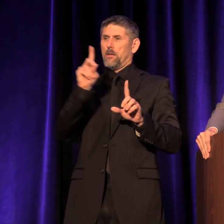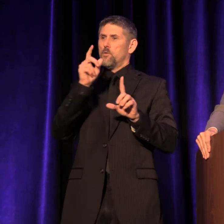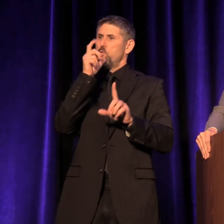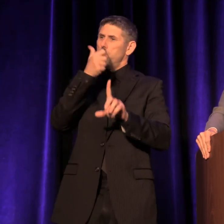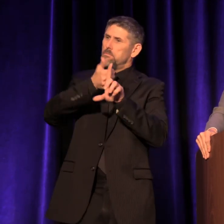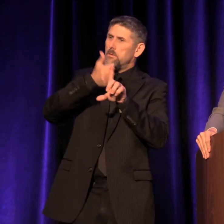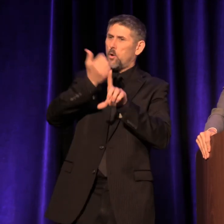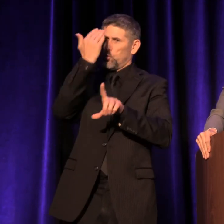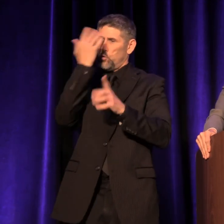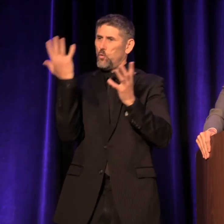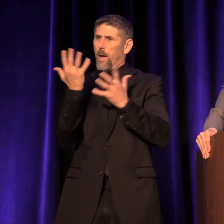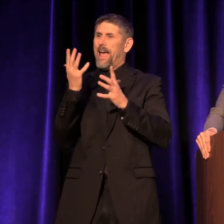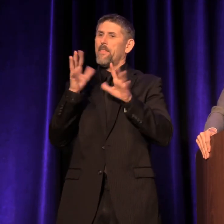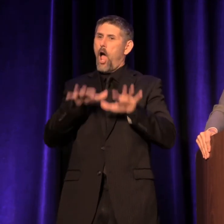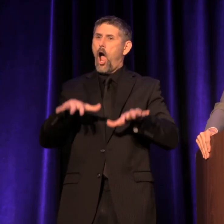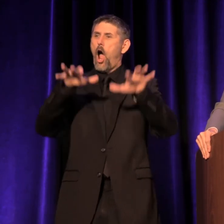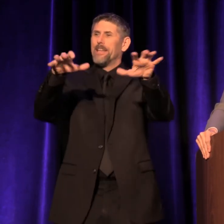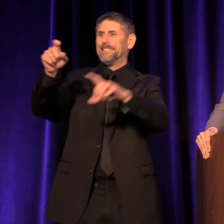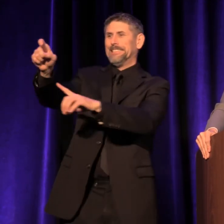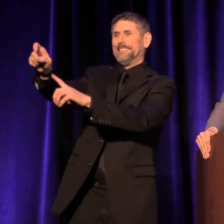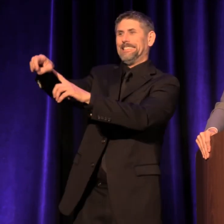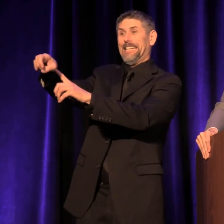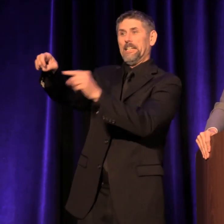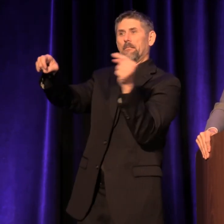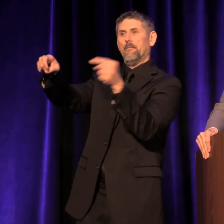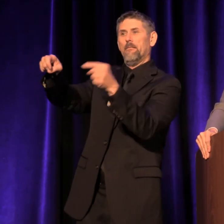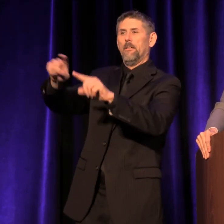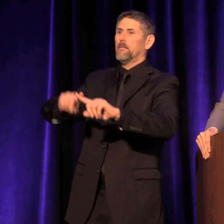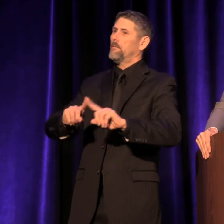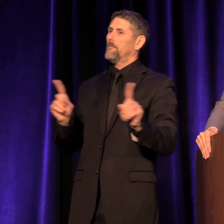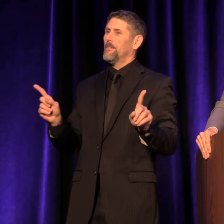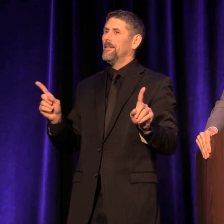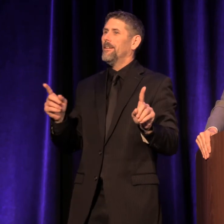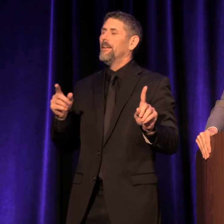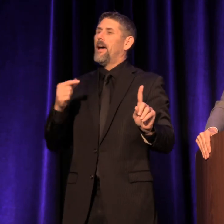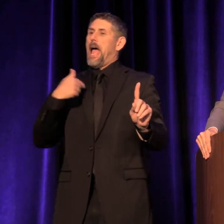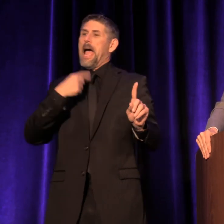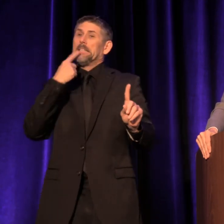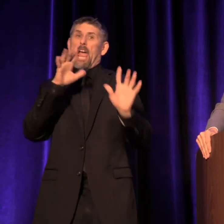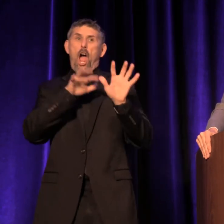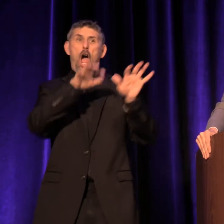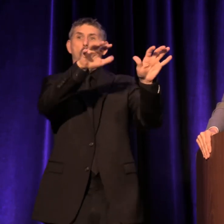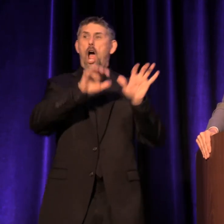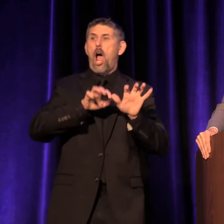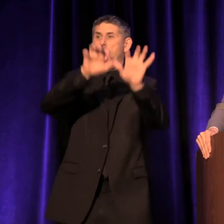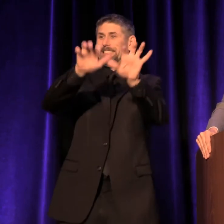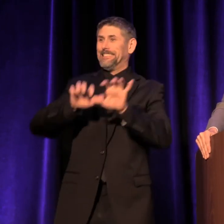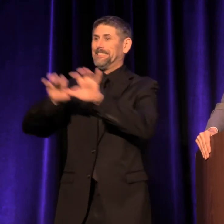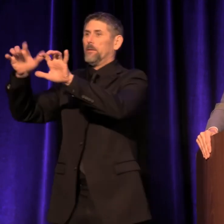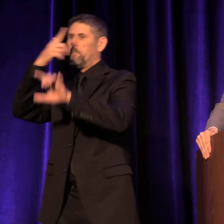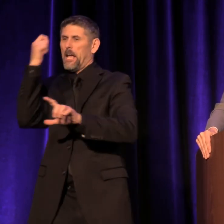who knew what her audiences needed. And I say 'audiences' in the plural since Linda had to diligently navigate